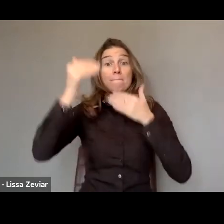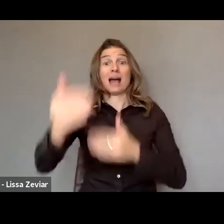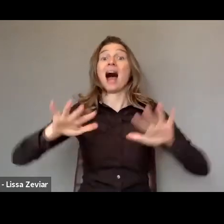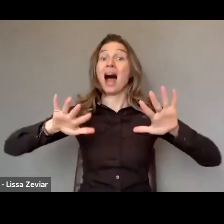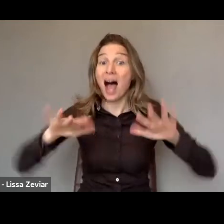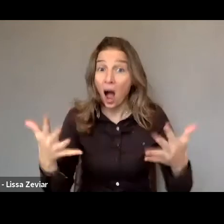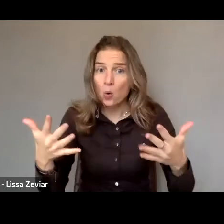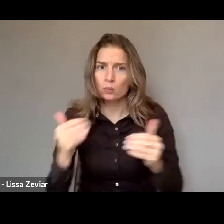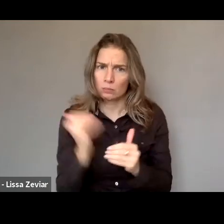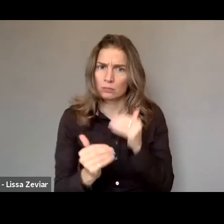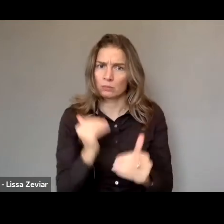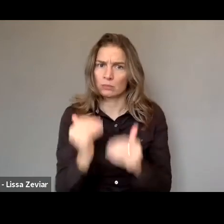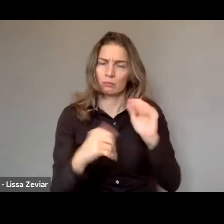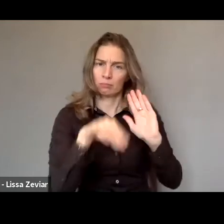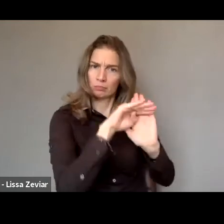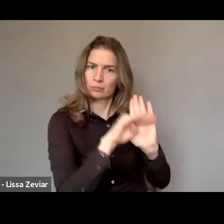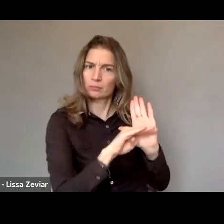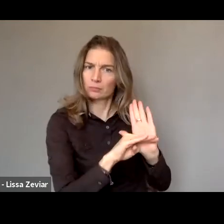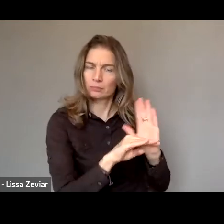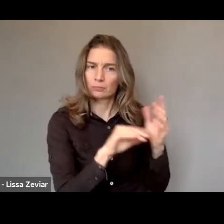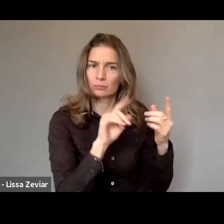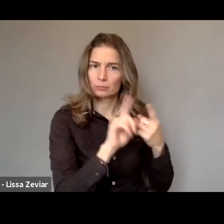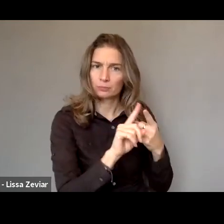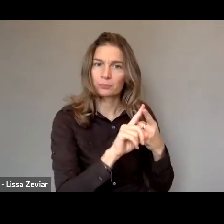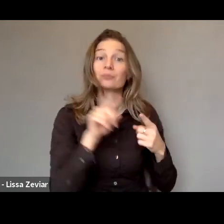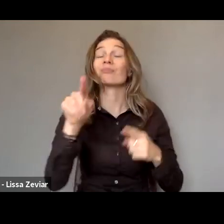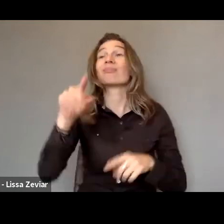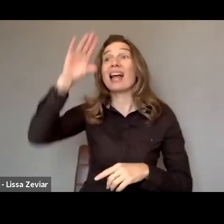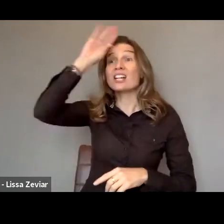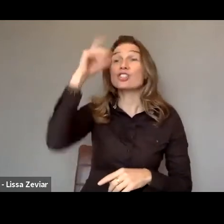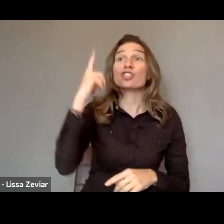In other point that is important to know about the Gender Equality Strategy is